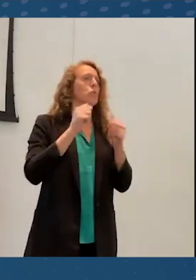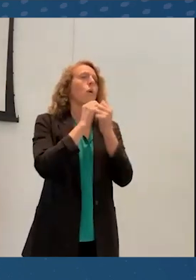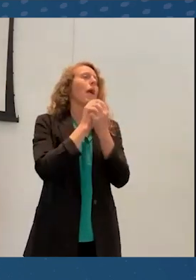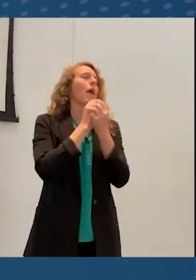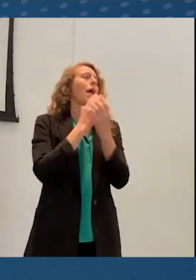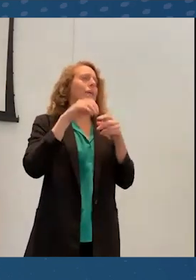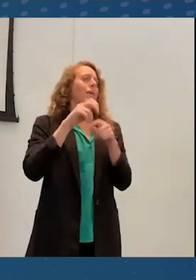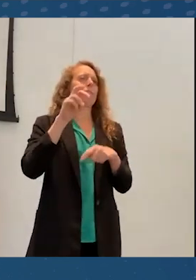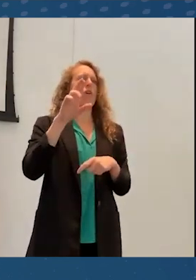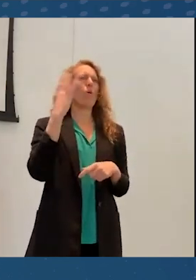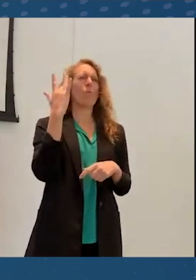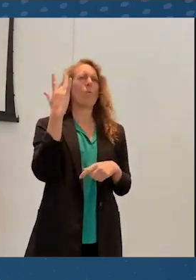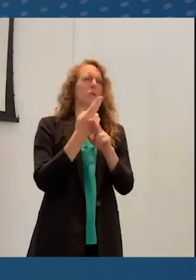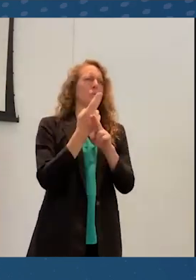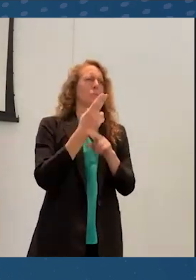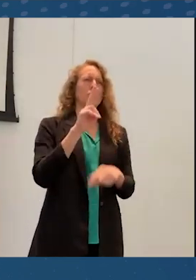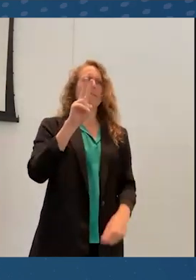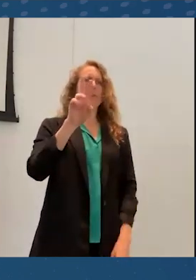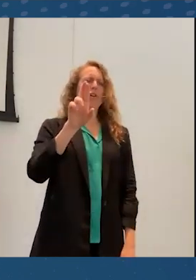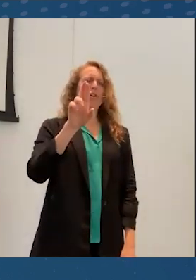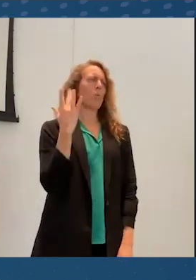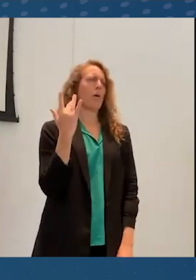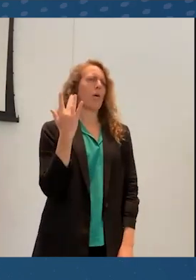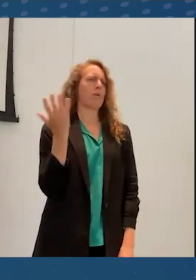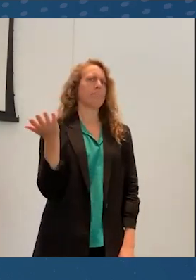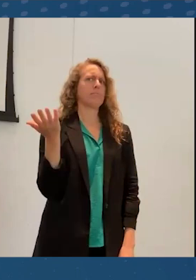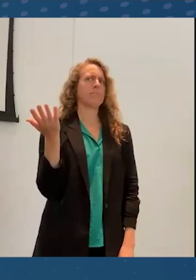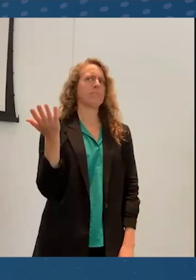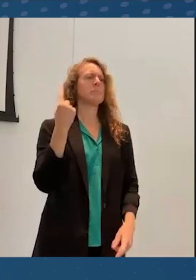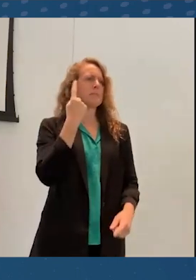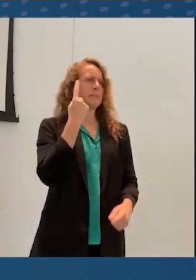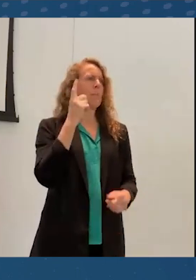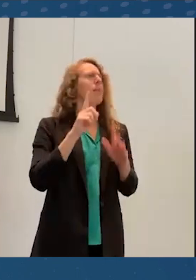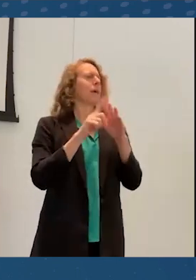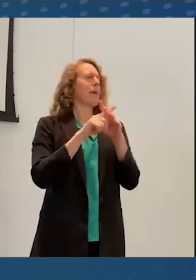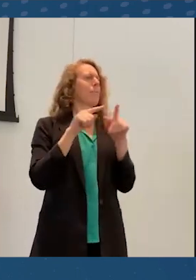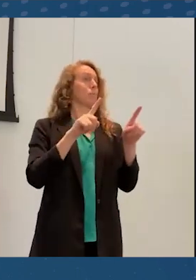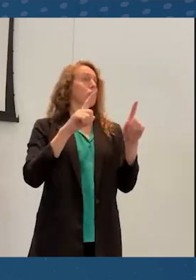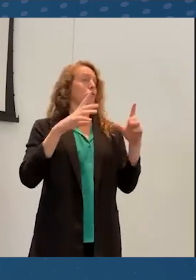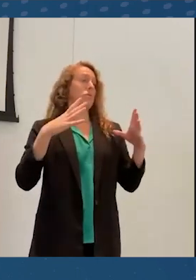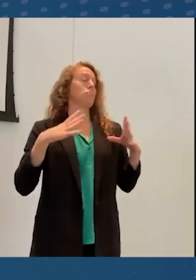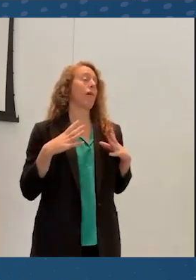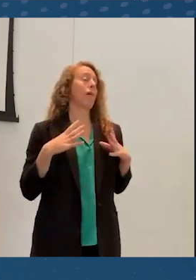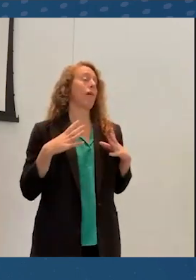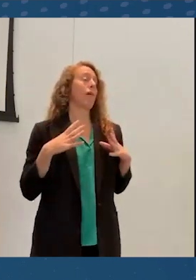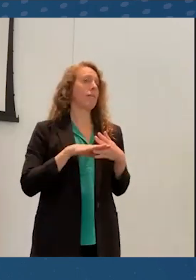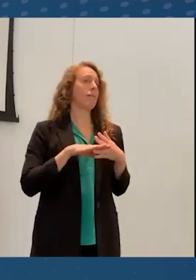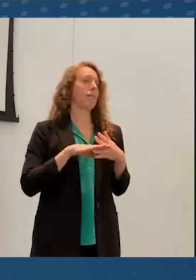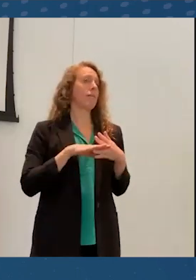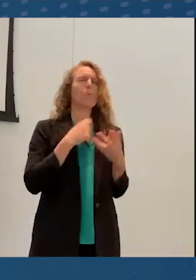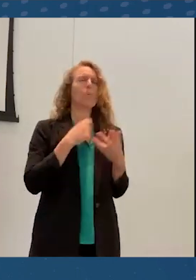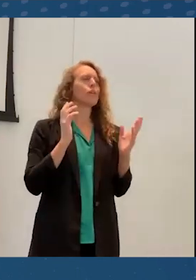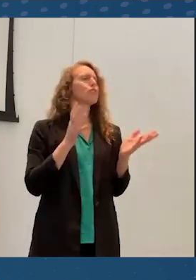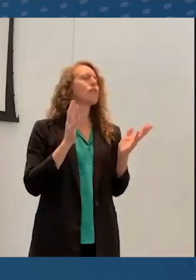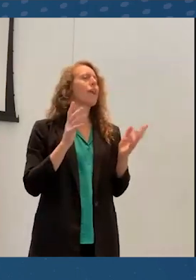So this is something that came up during break when we were talking about what might